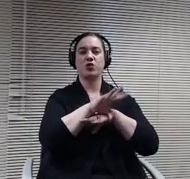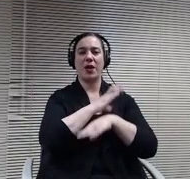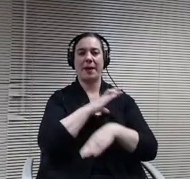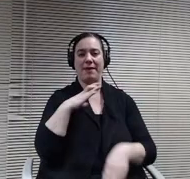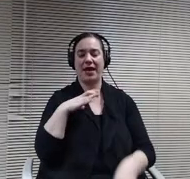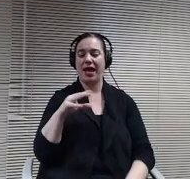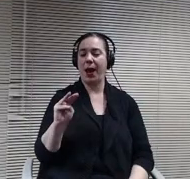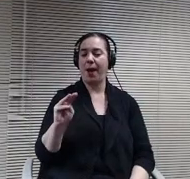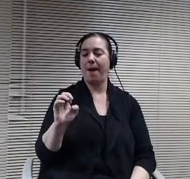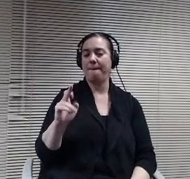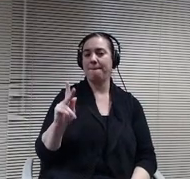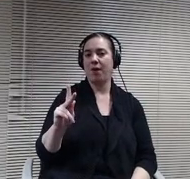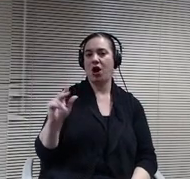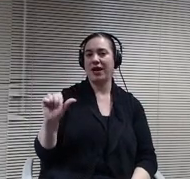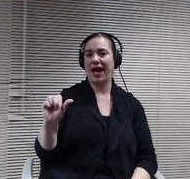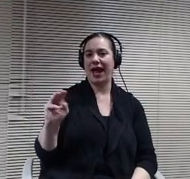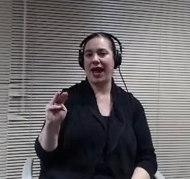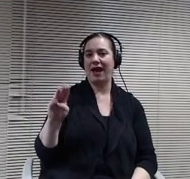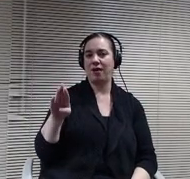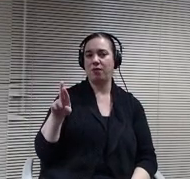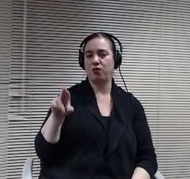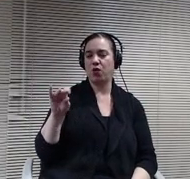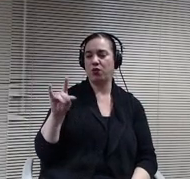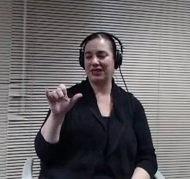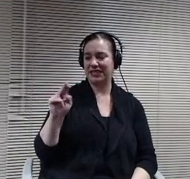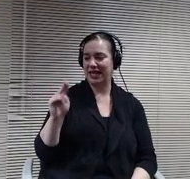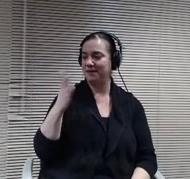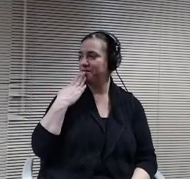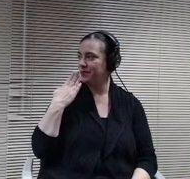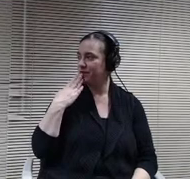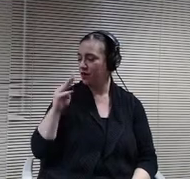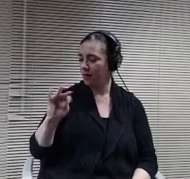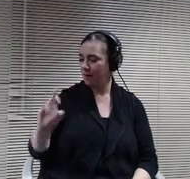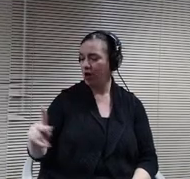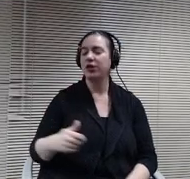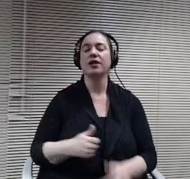Great thank you Mark. Case is I didn't write it down so